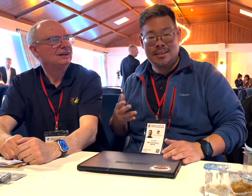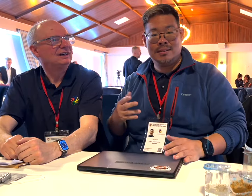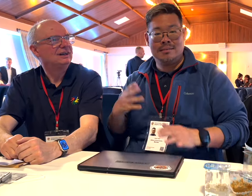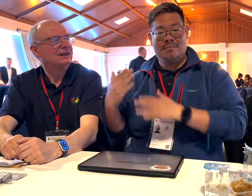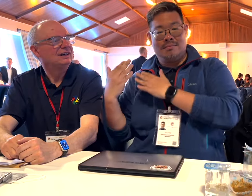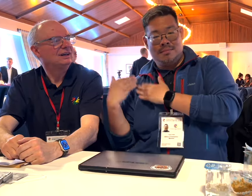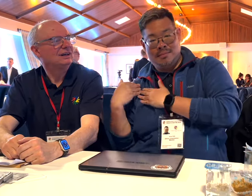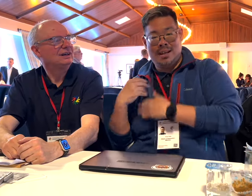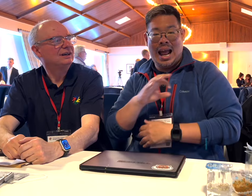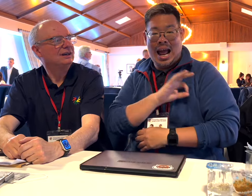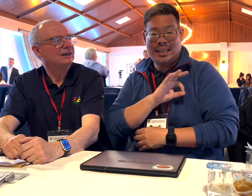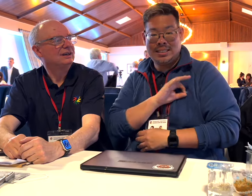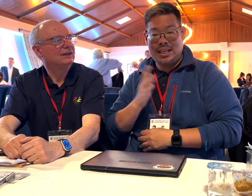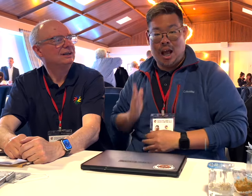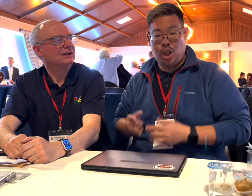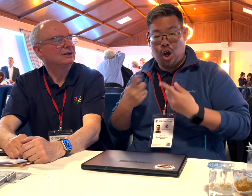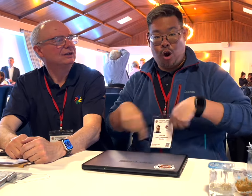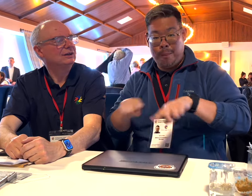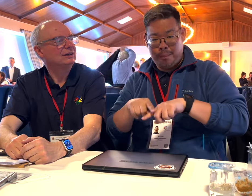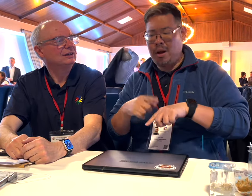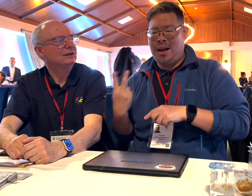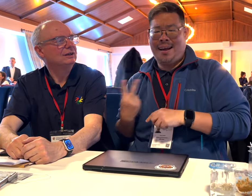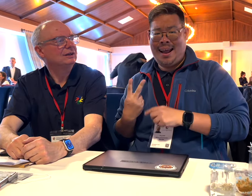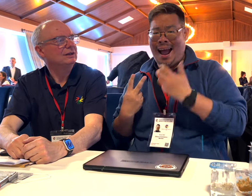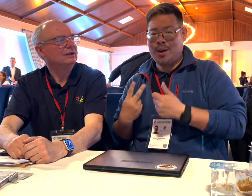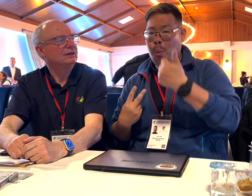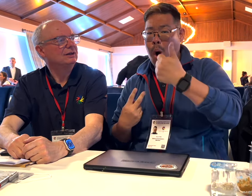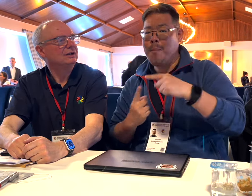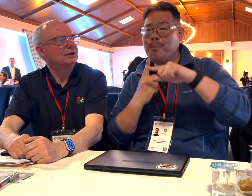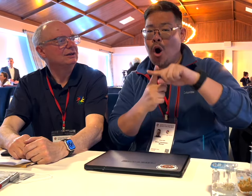[Kang]: We are part of ICSD's Ethic Commission. There are three of us